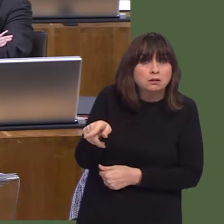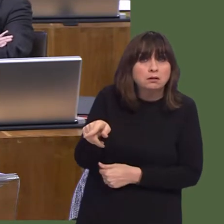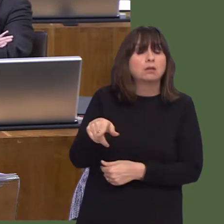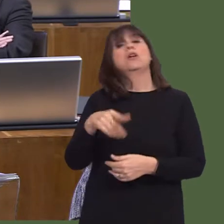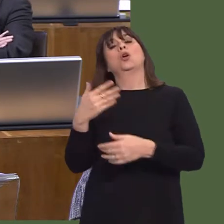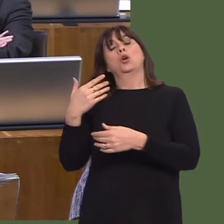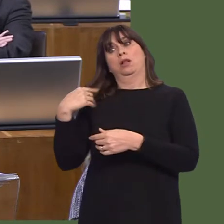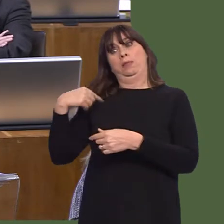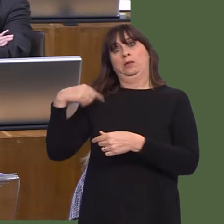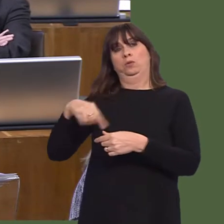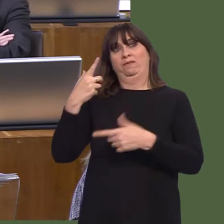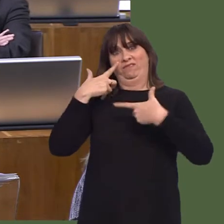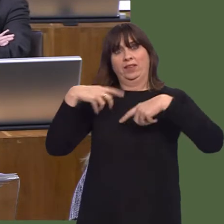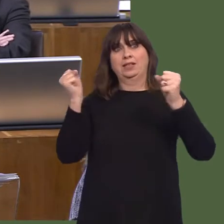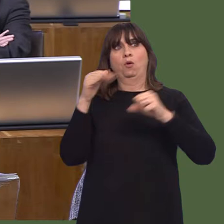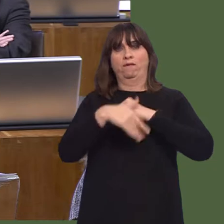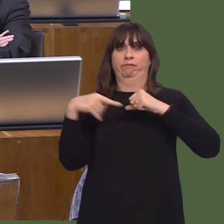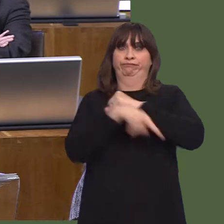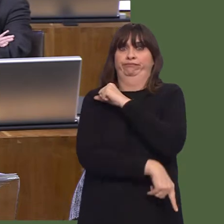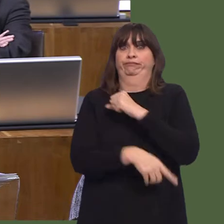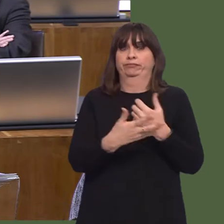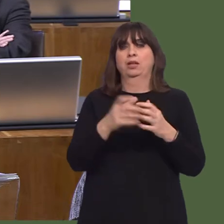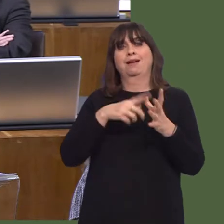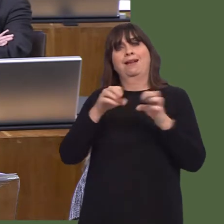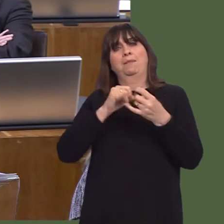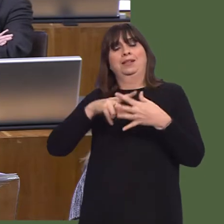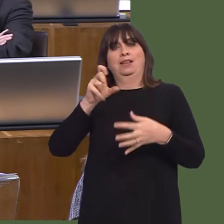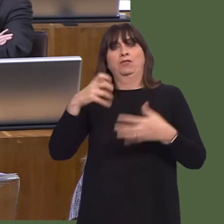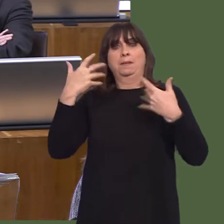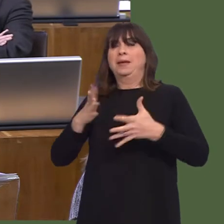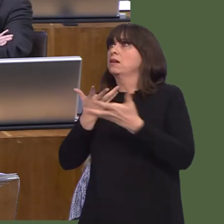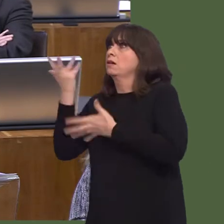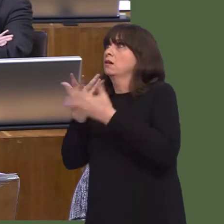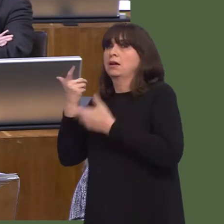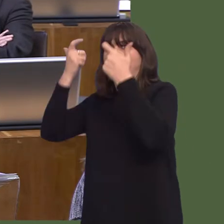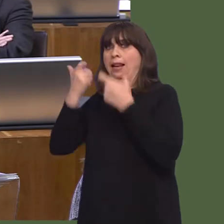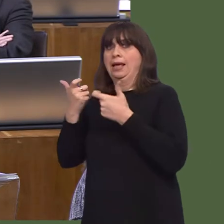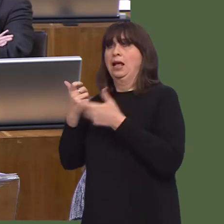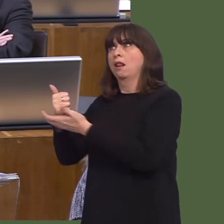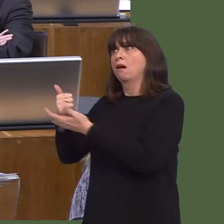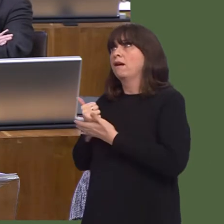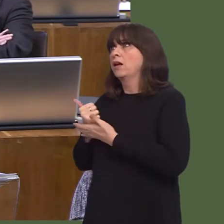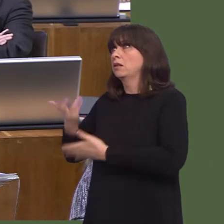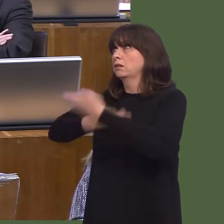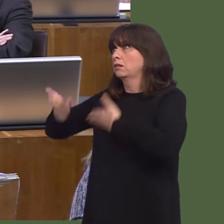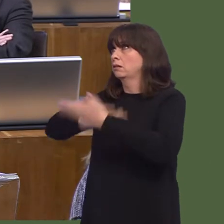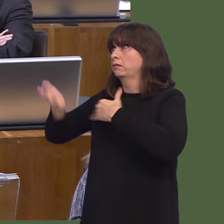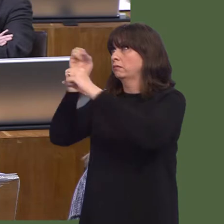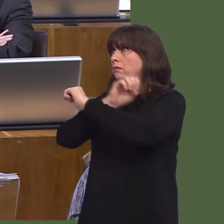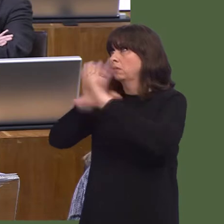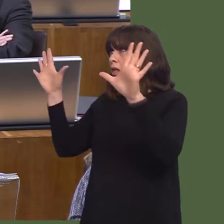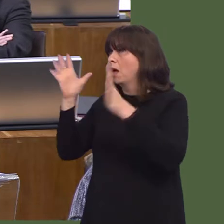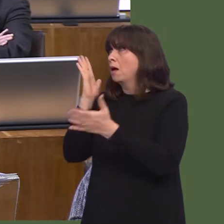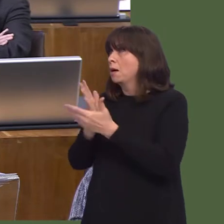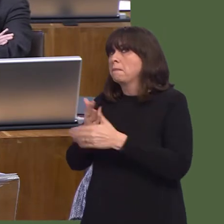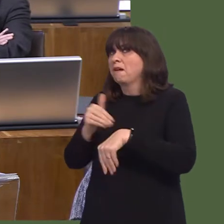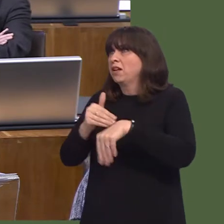I believe that what has been done in the consultation is correct, and we don't wish to be a haven.